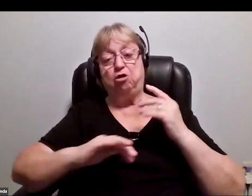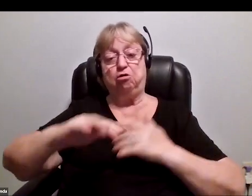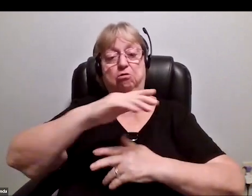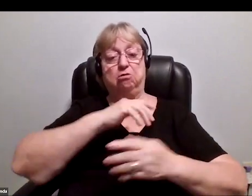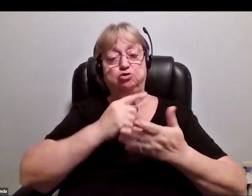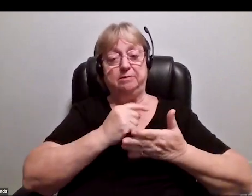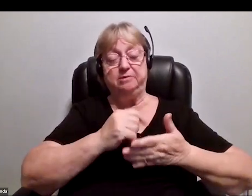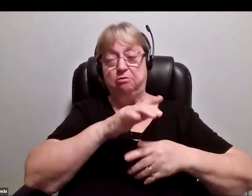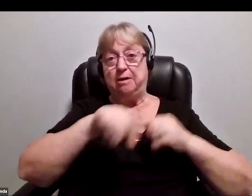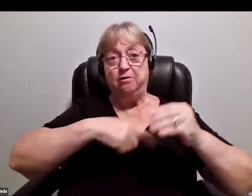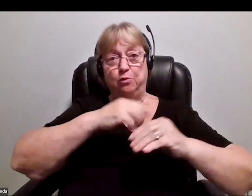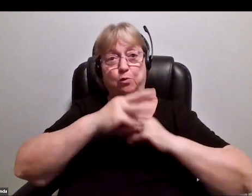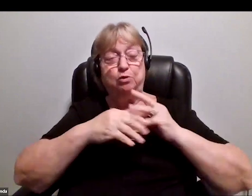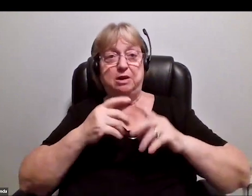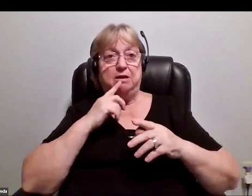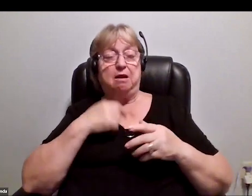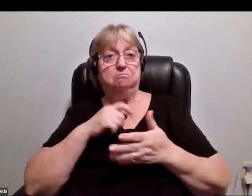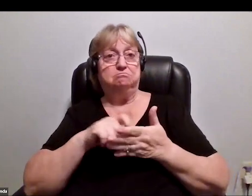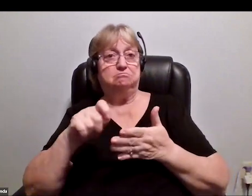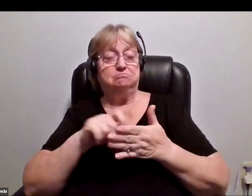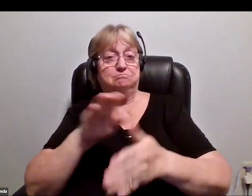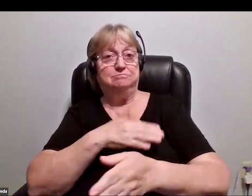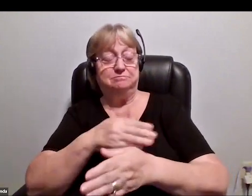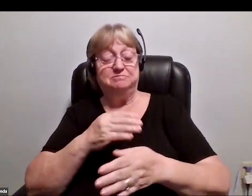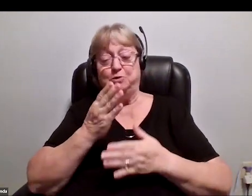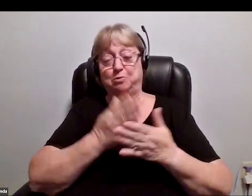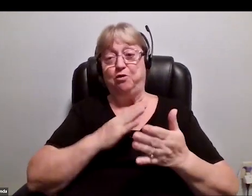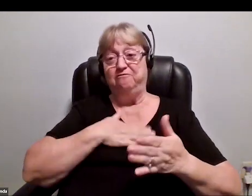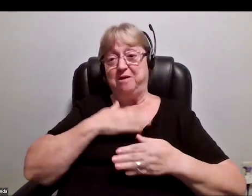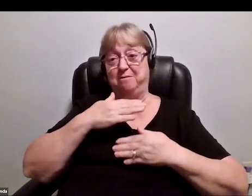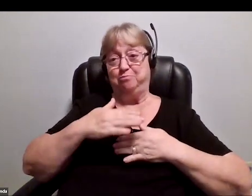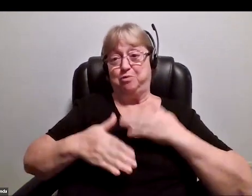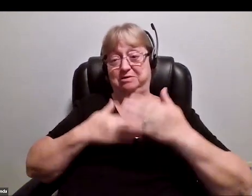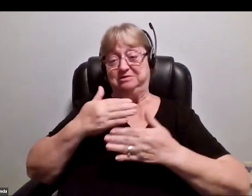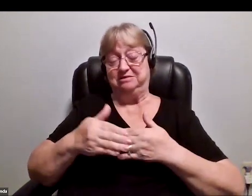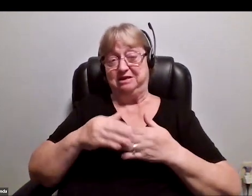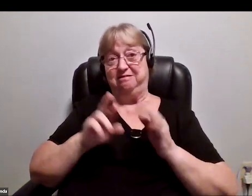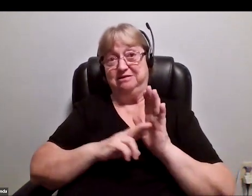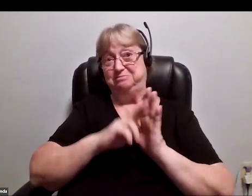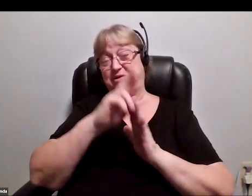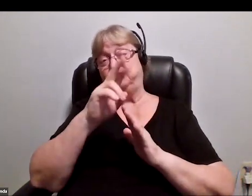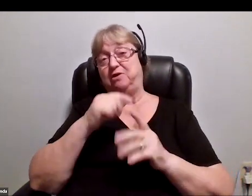I just have been, as part of my processing of this spaceflight, I've been trying to write